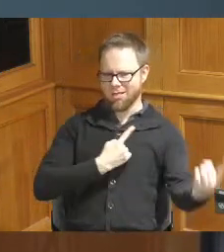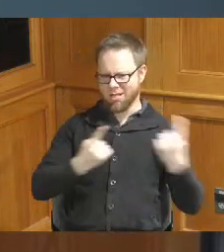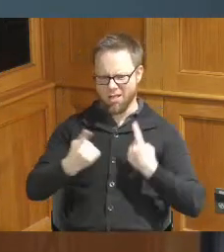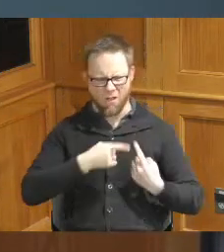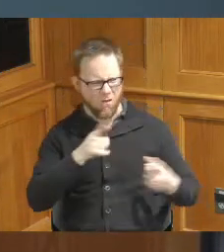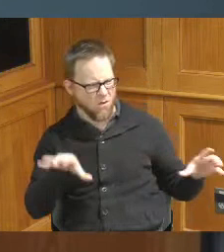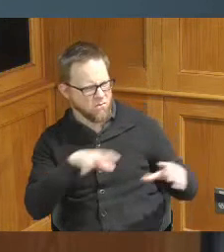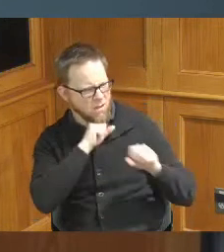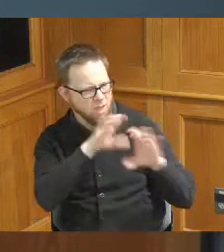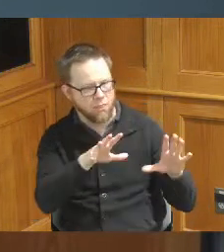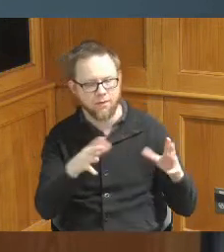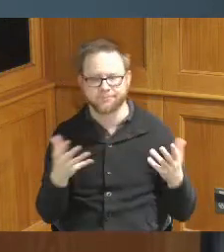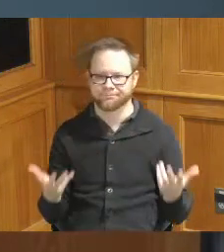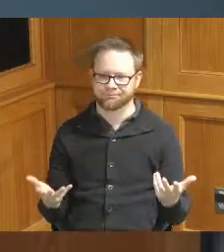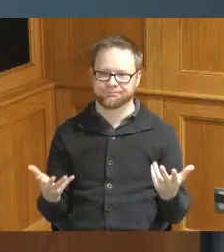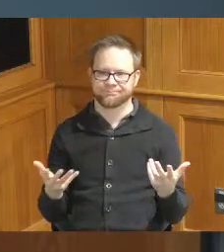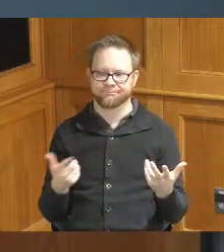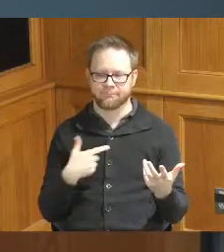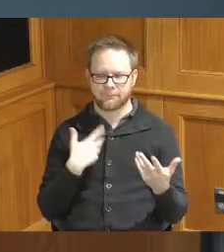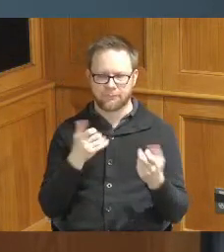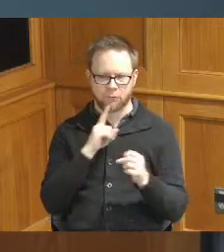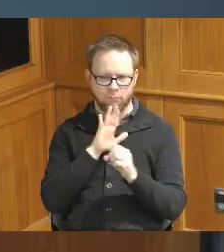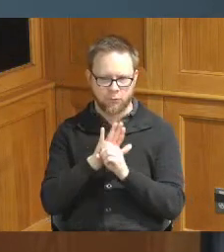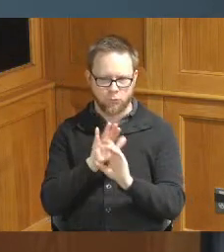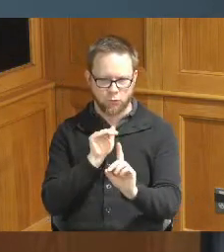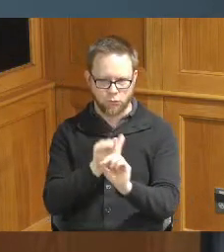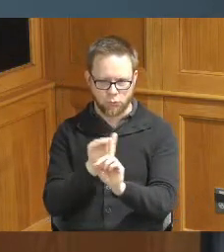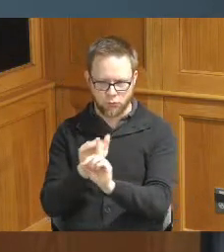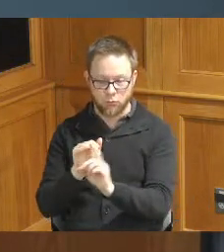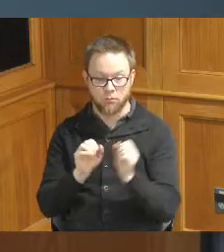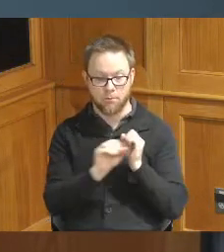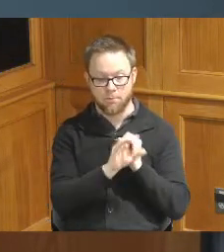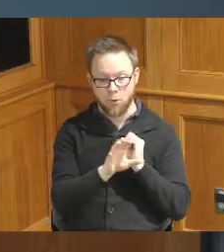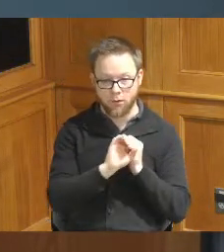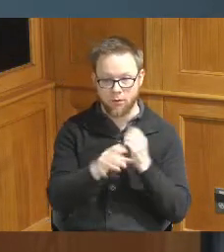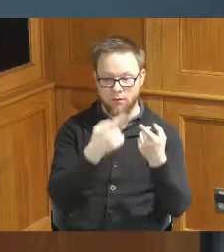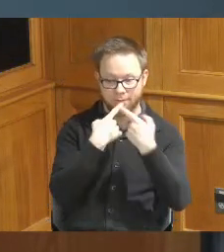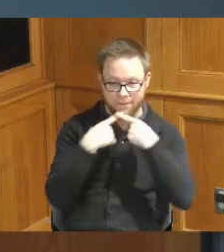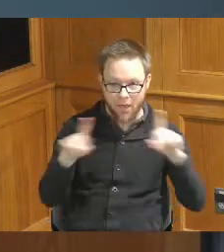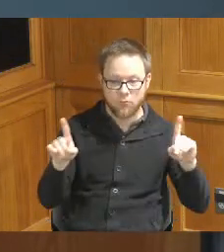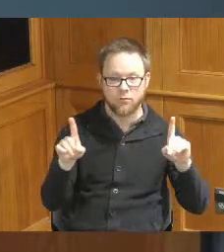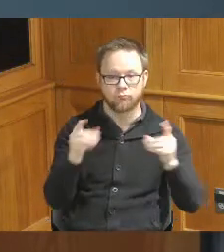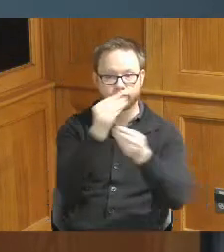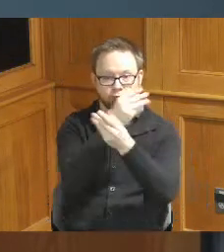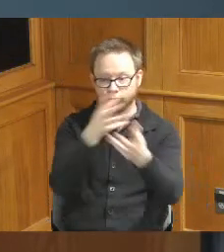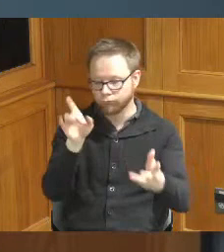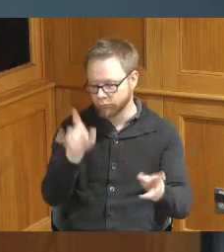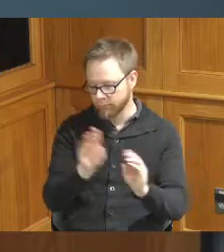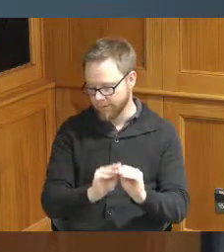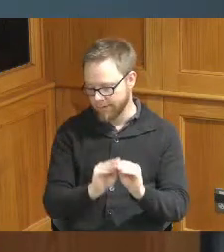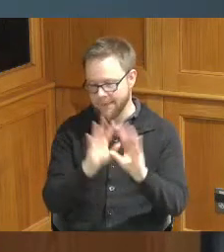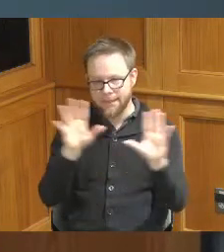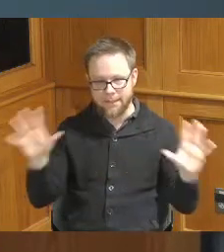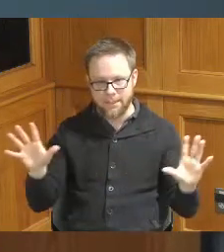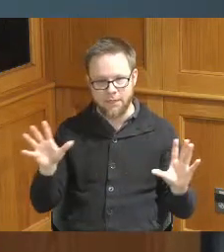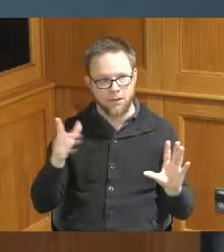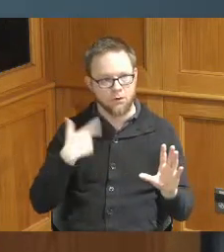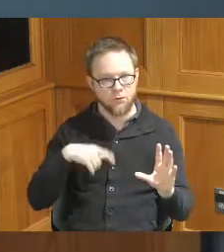so I just want to make sure that the marketing and advertising is clear and that the ROIs clear